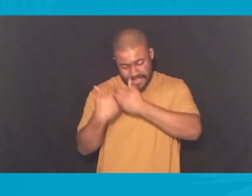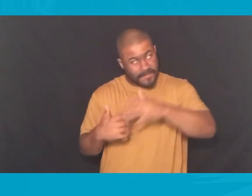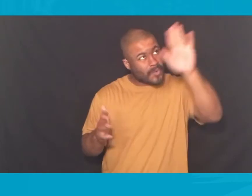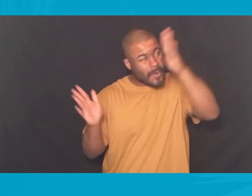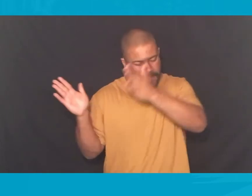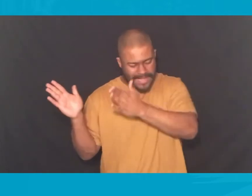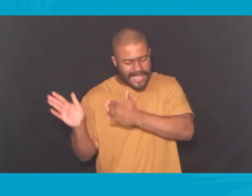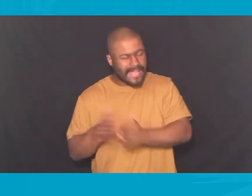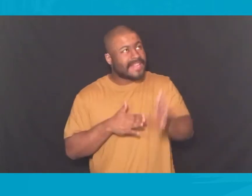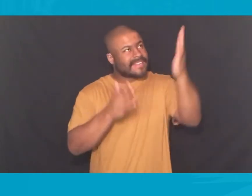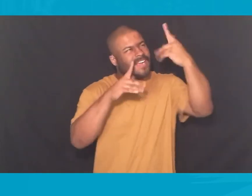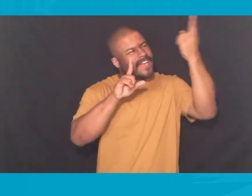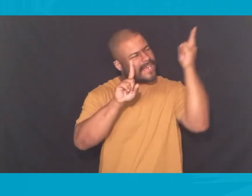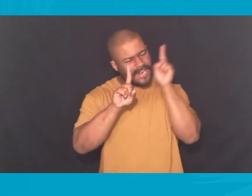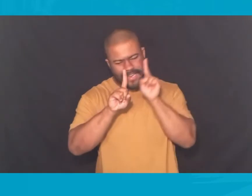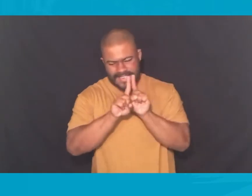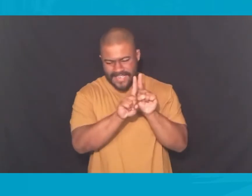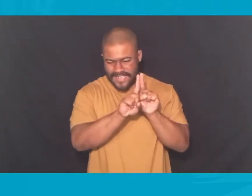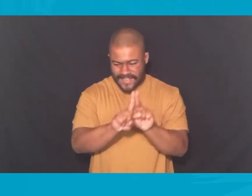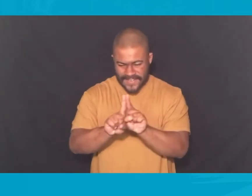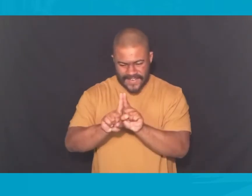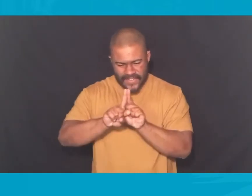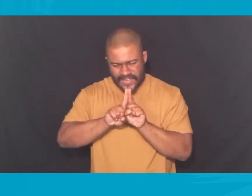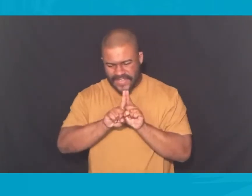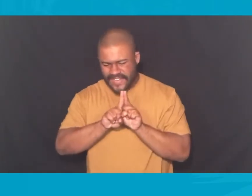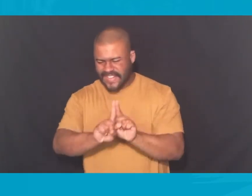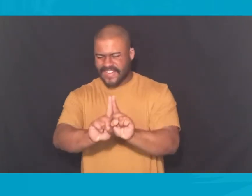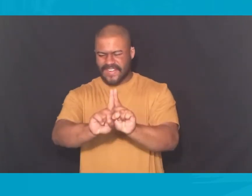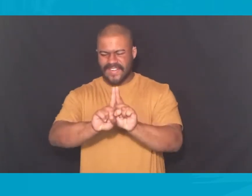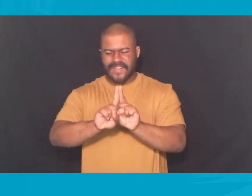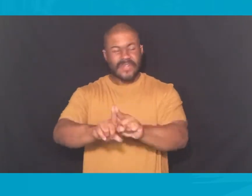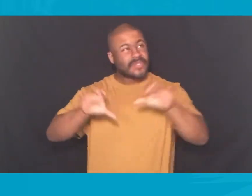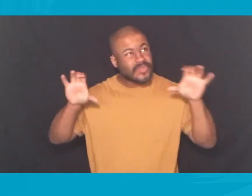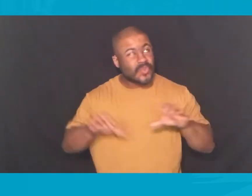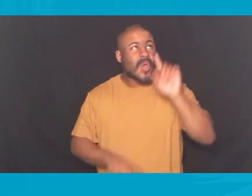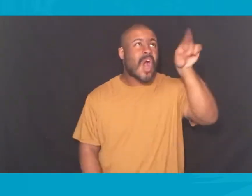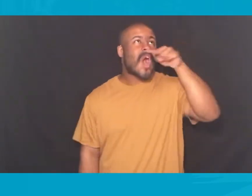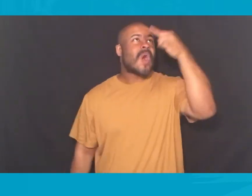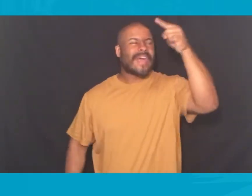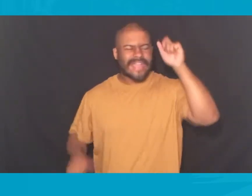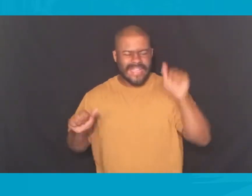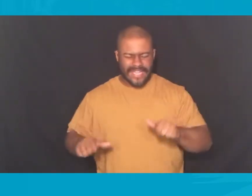Make way through the waters Walk me through the fire